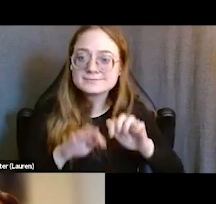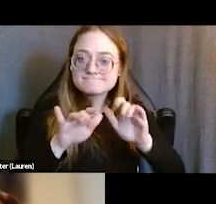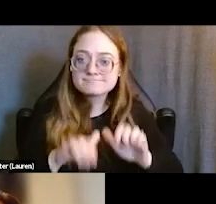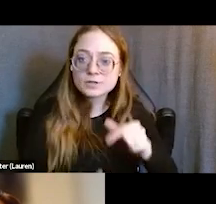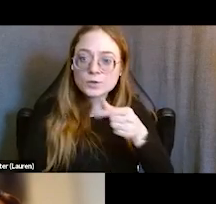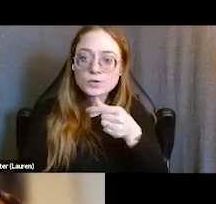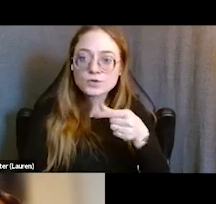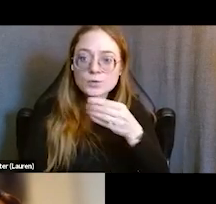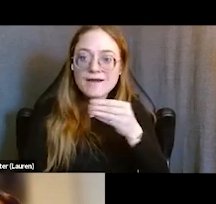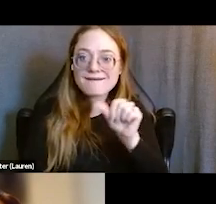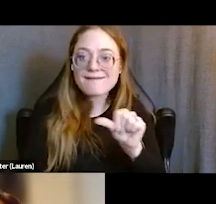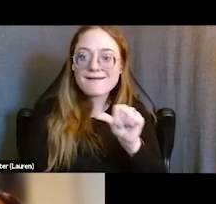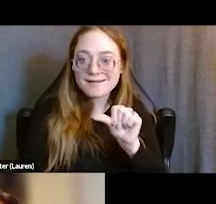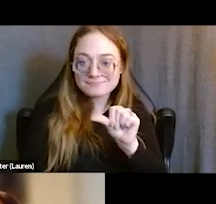at the bottom of your screen. Thank you.